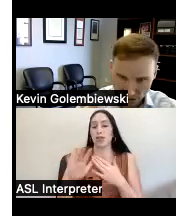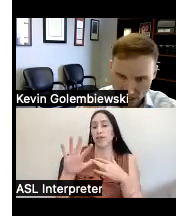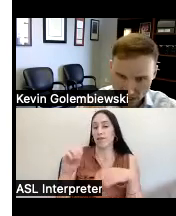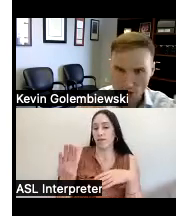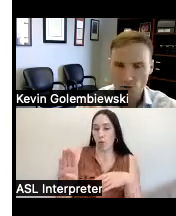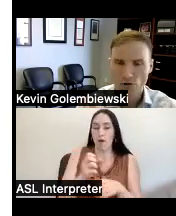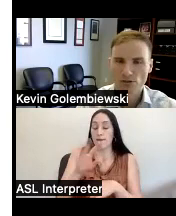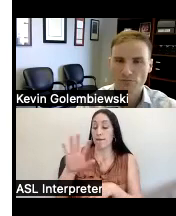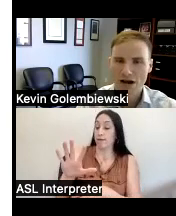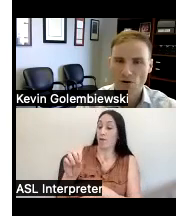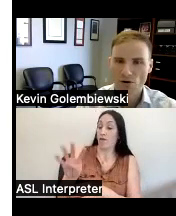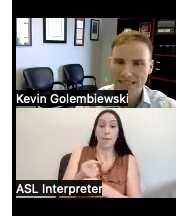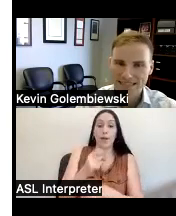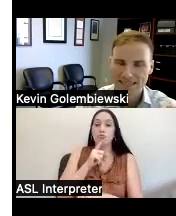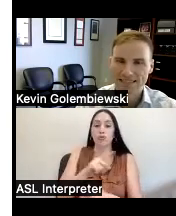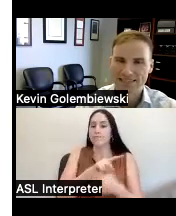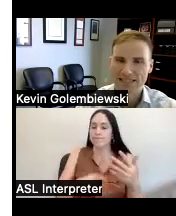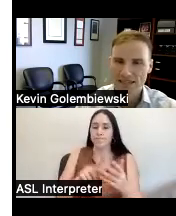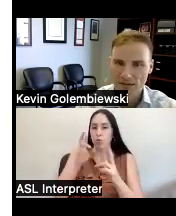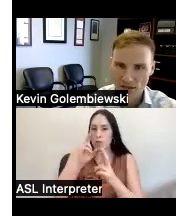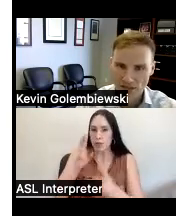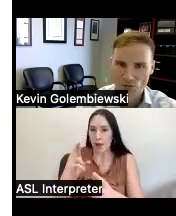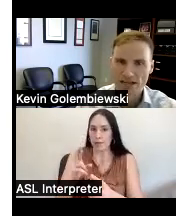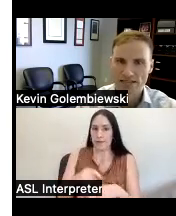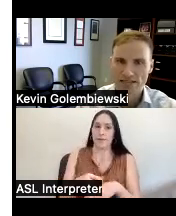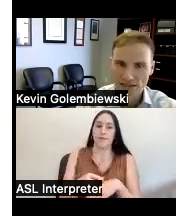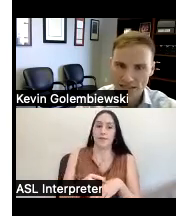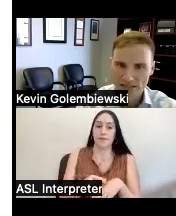see as I talk through our goals and priorities that's a consistent theme is rights violations